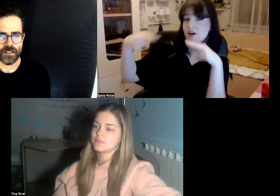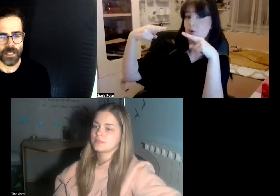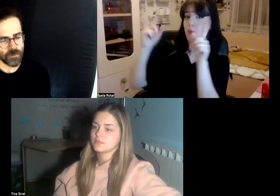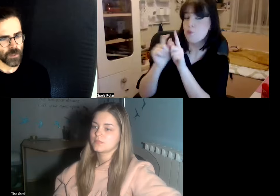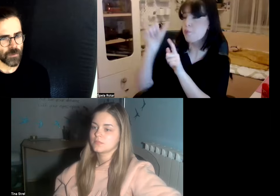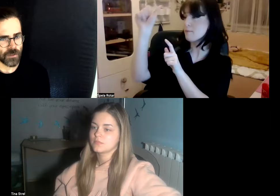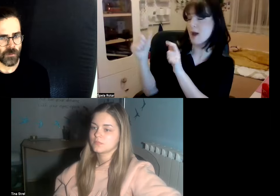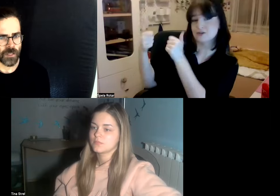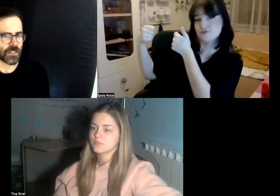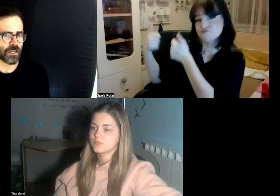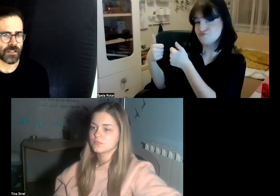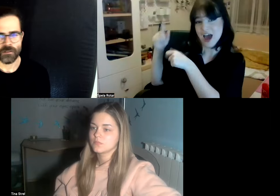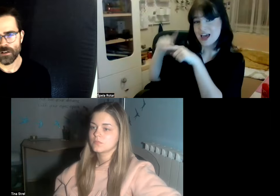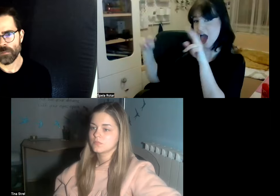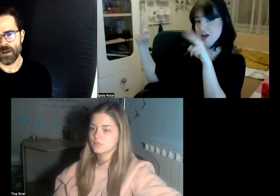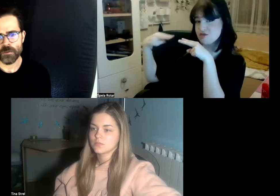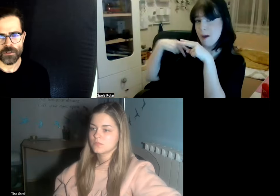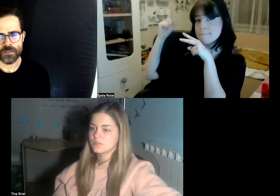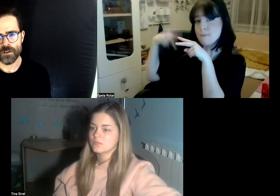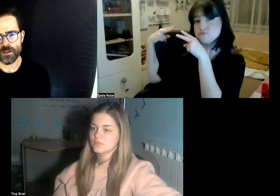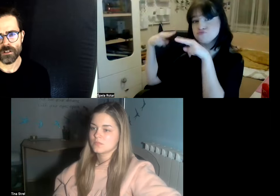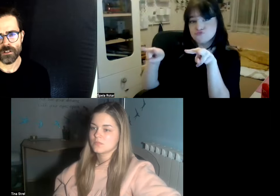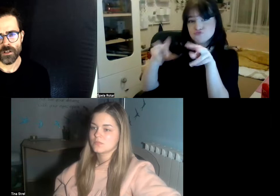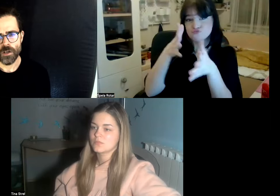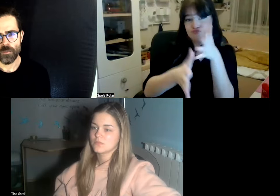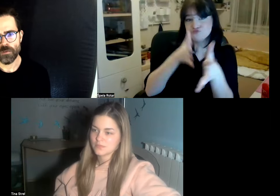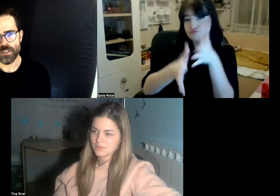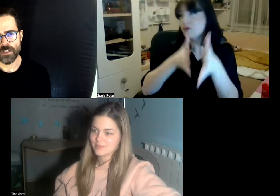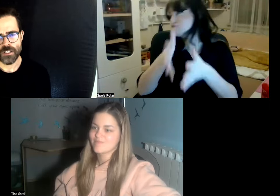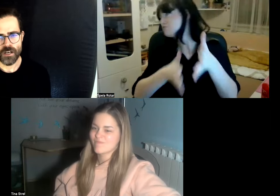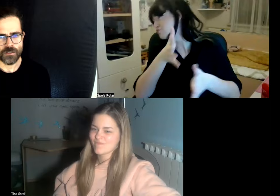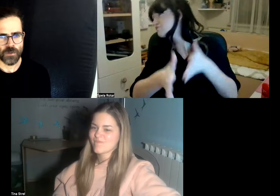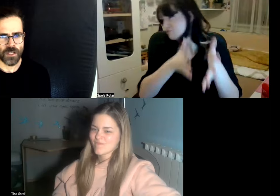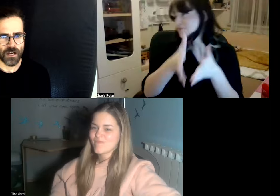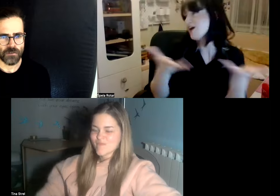hearing people normally I mean they can talk backwards or move this one as high as we are